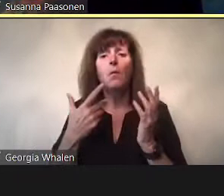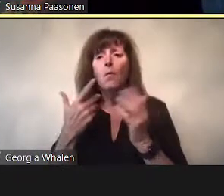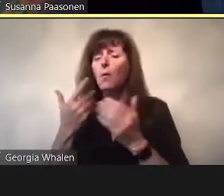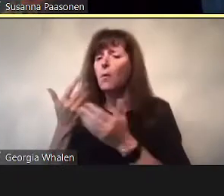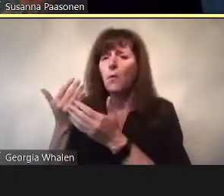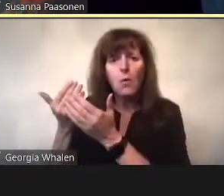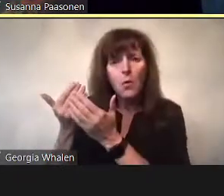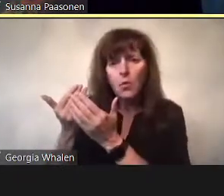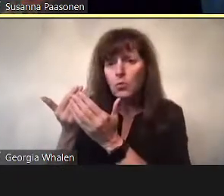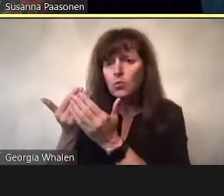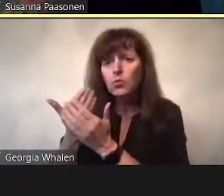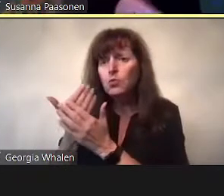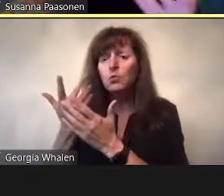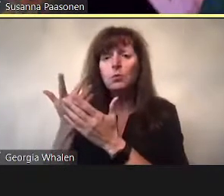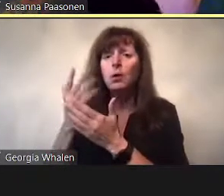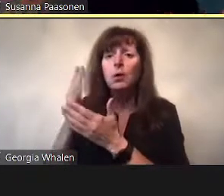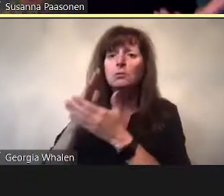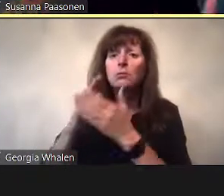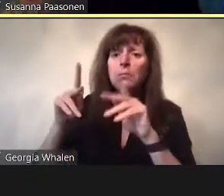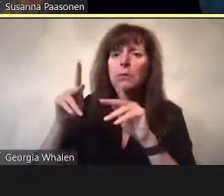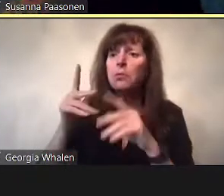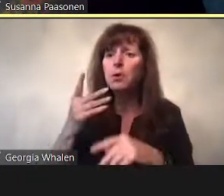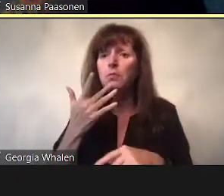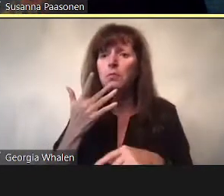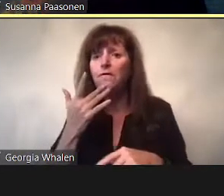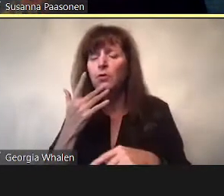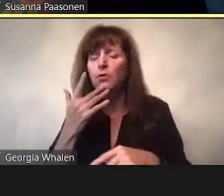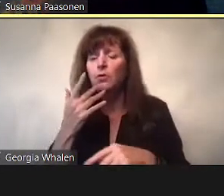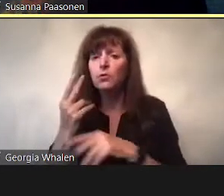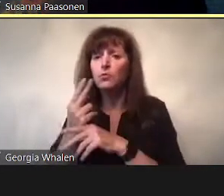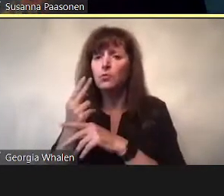It’s become exceedingly sharpened in focus.